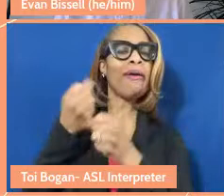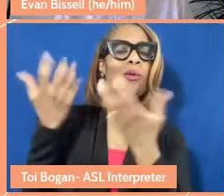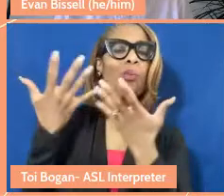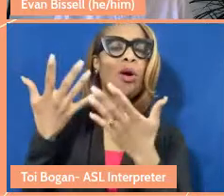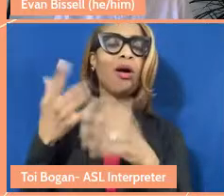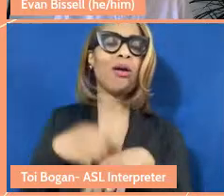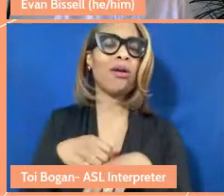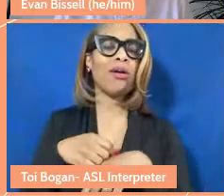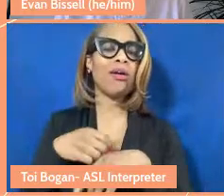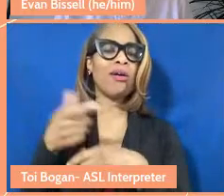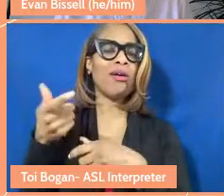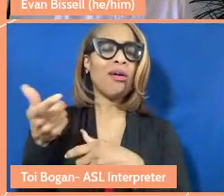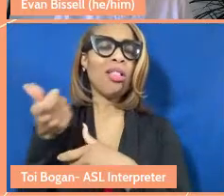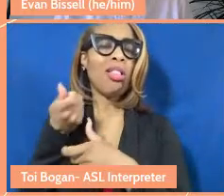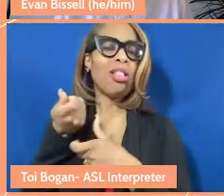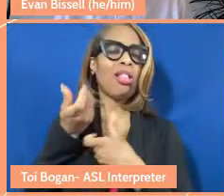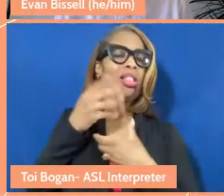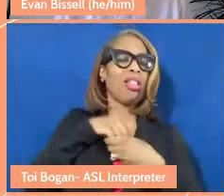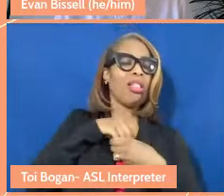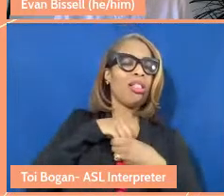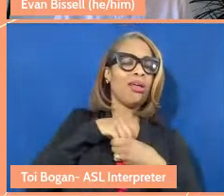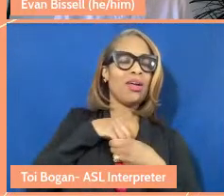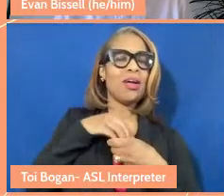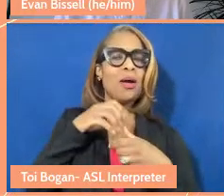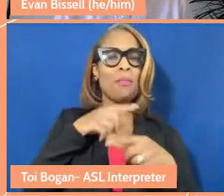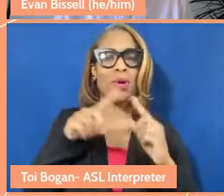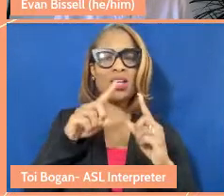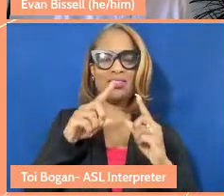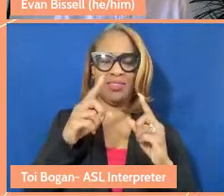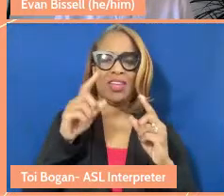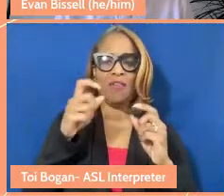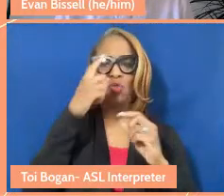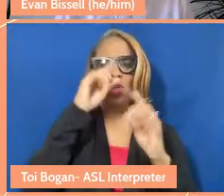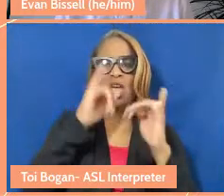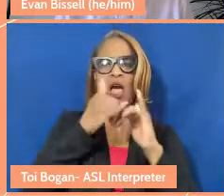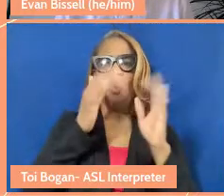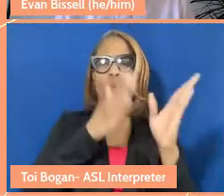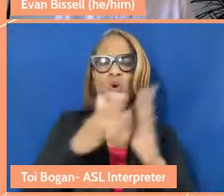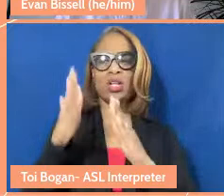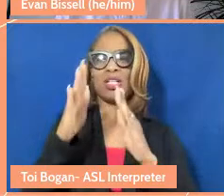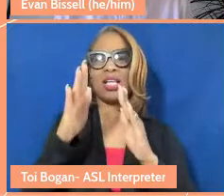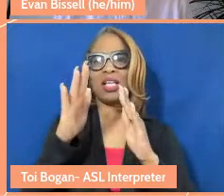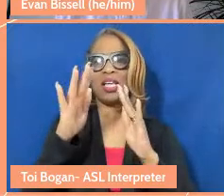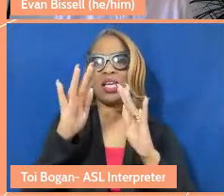deeper sense of being, and how do we organize a society, a world, a culture that reflects that?